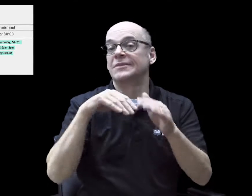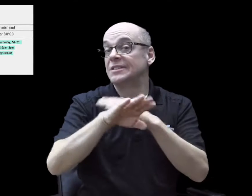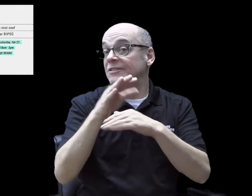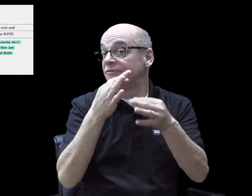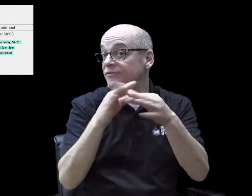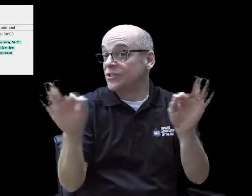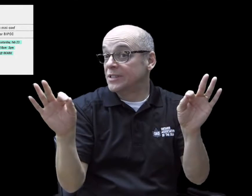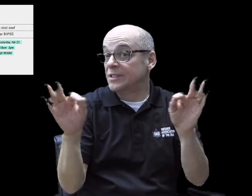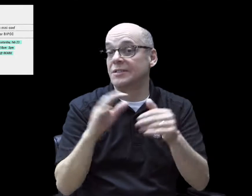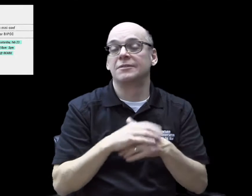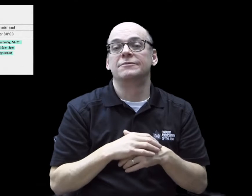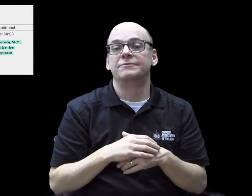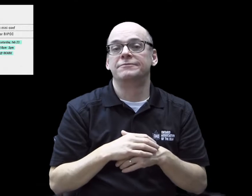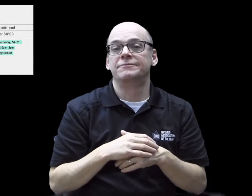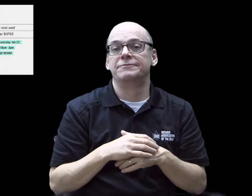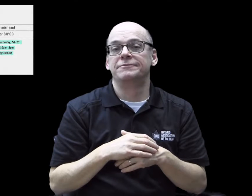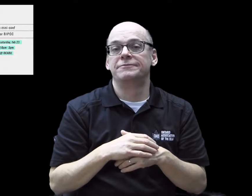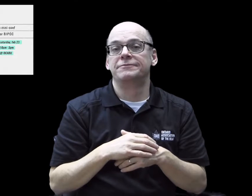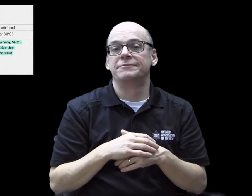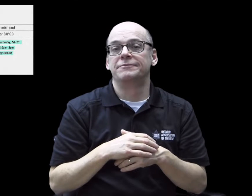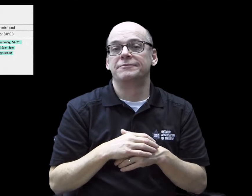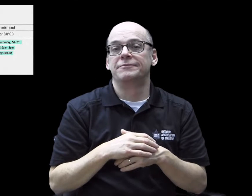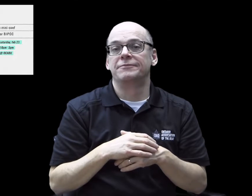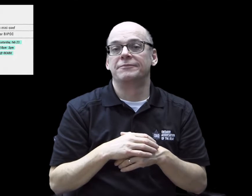Admission is free.